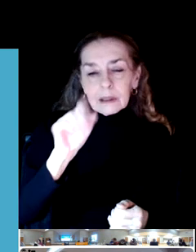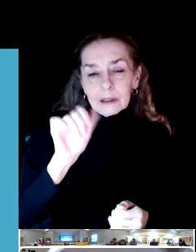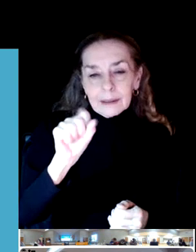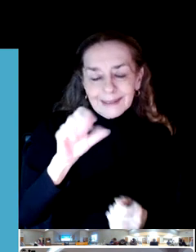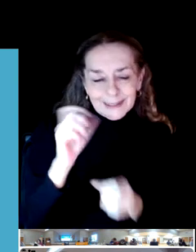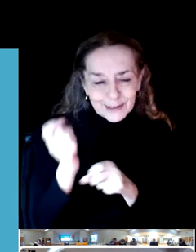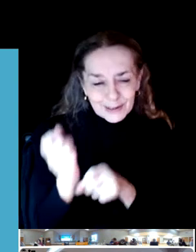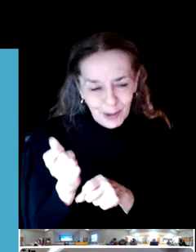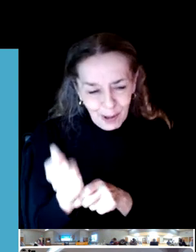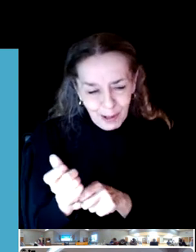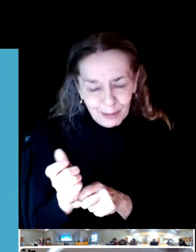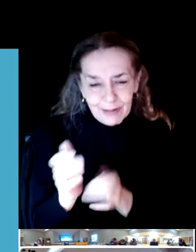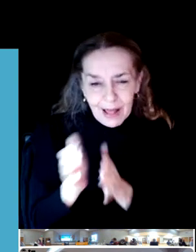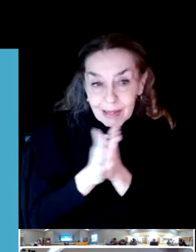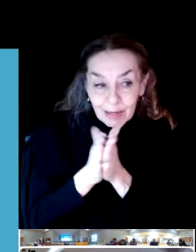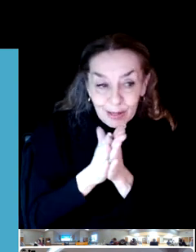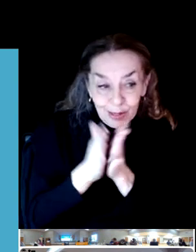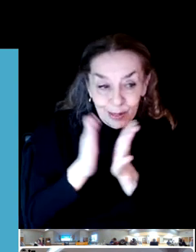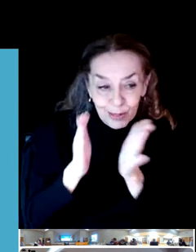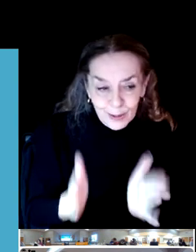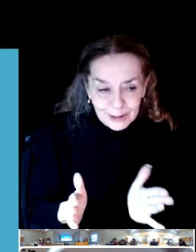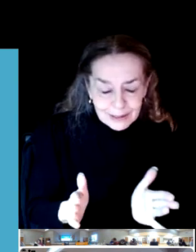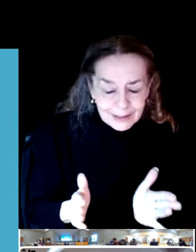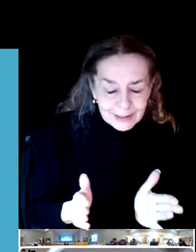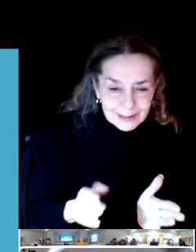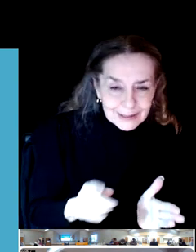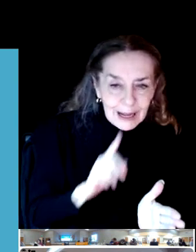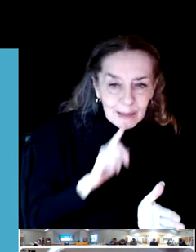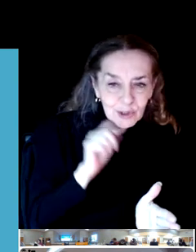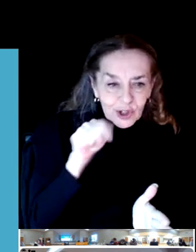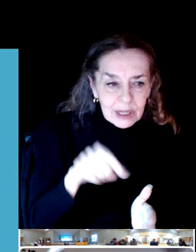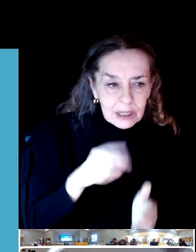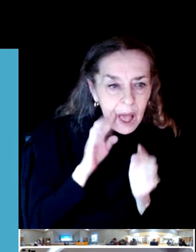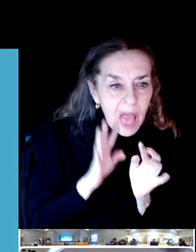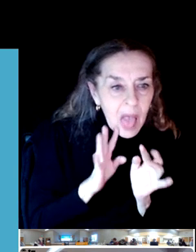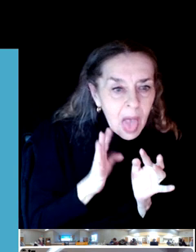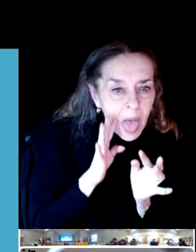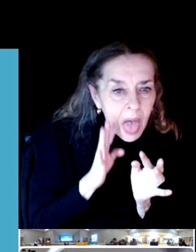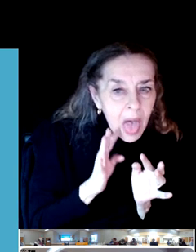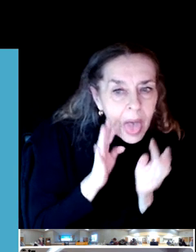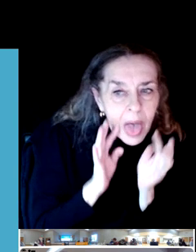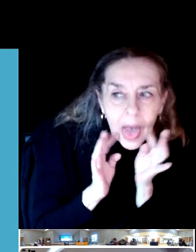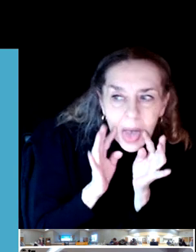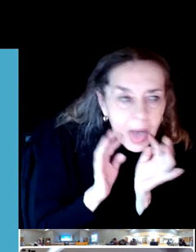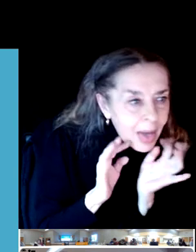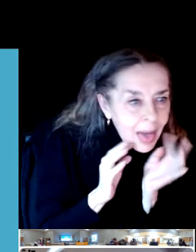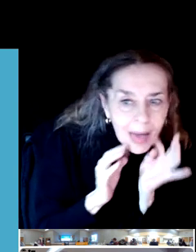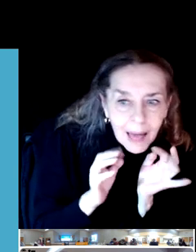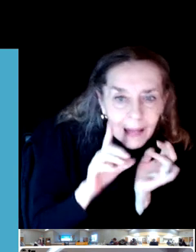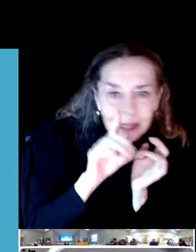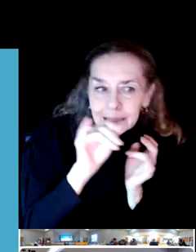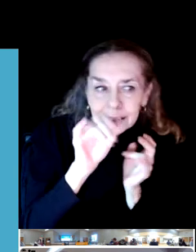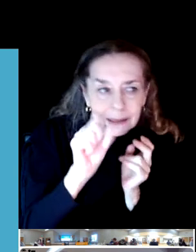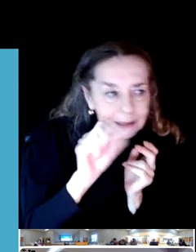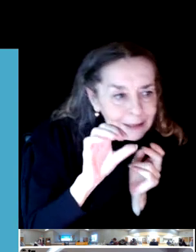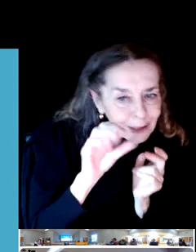And if I know Adam, he's just salivating right now hearing all this buzz about it as he definitely wants to grow the sport.